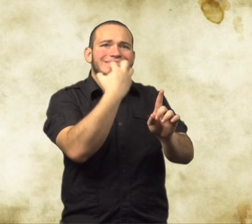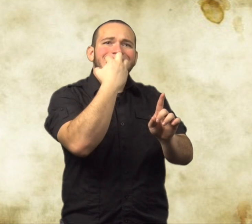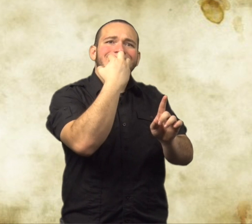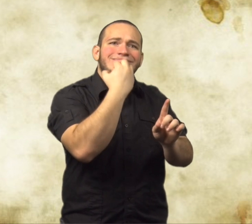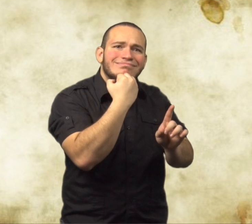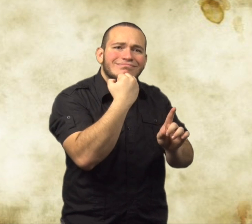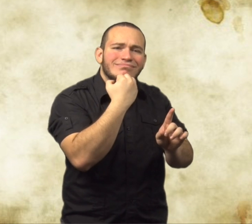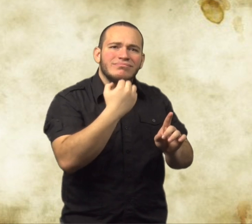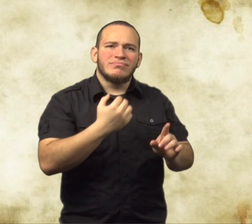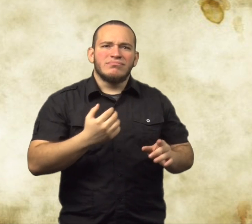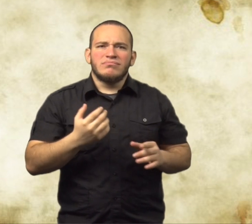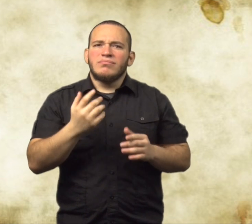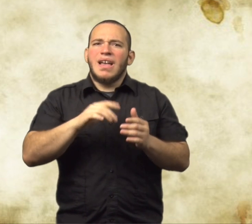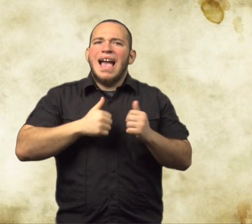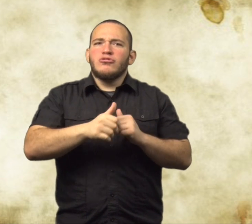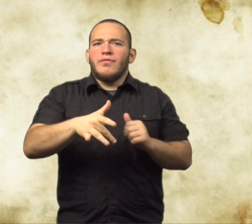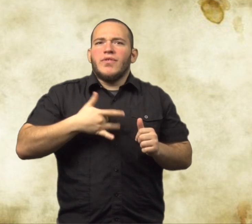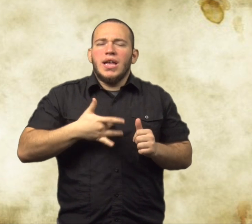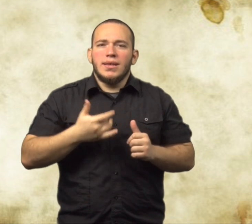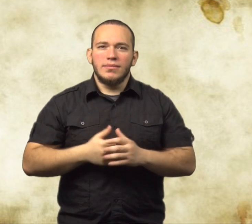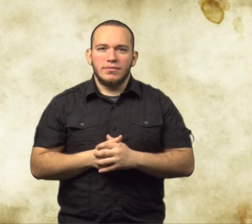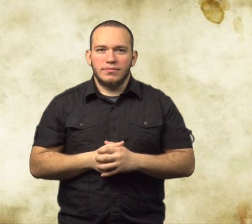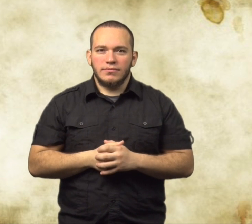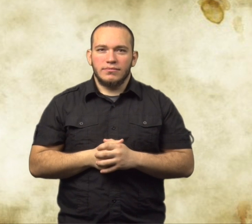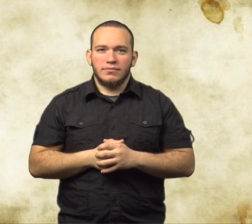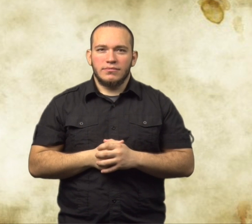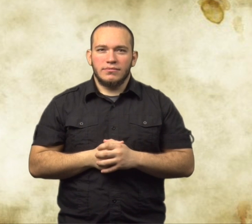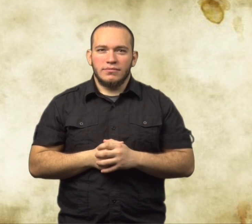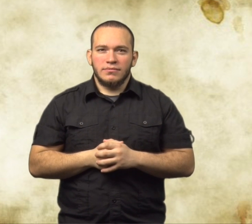Suppose you saw somebody hit somebody you care about. How would you feel?